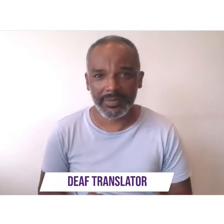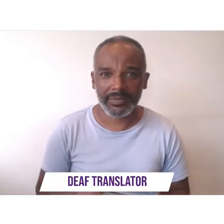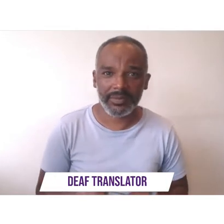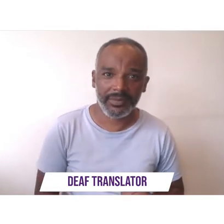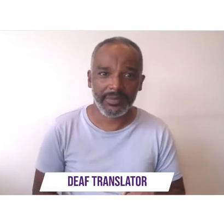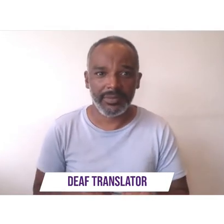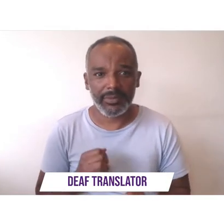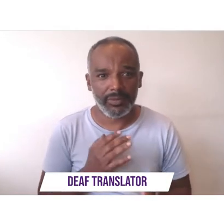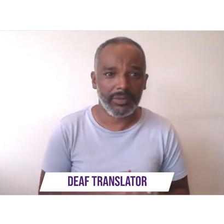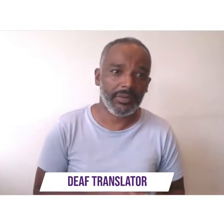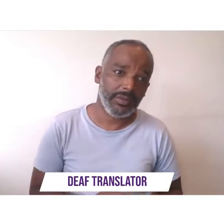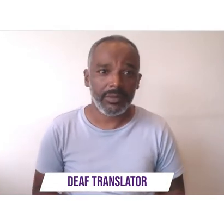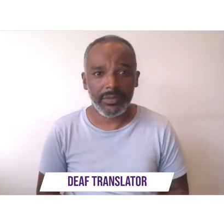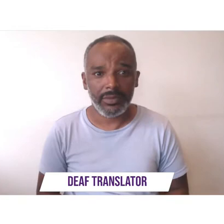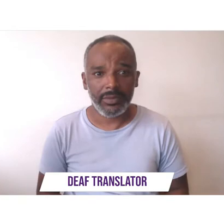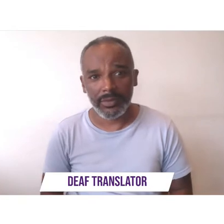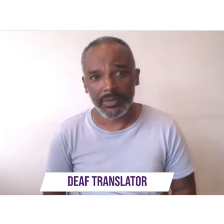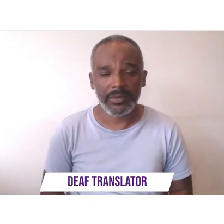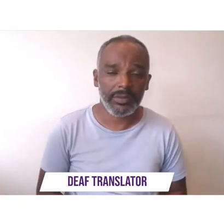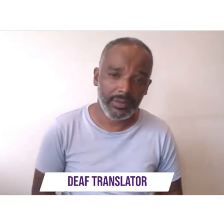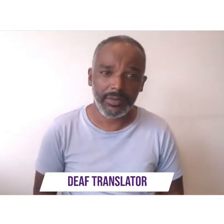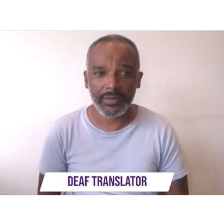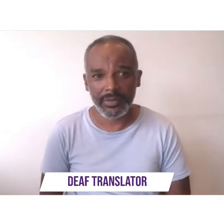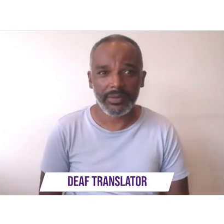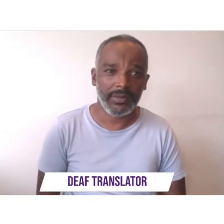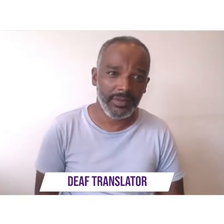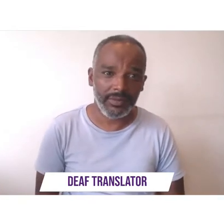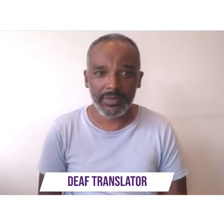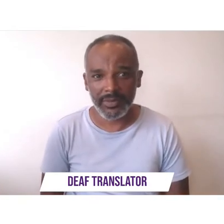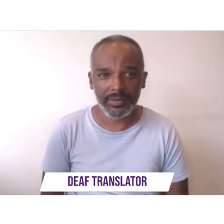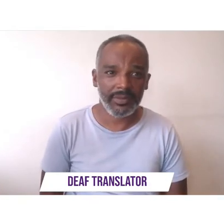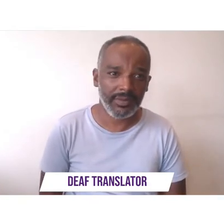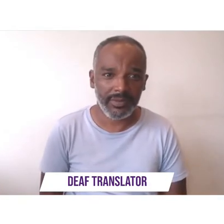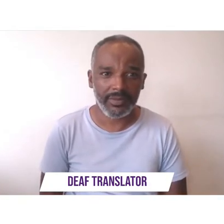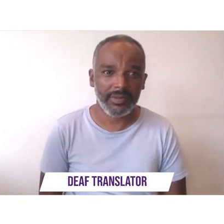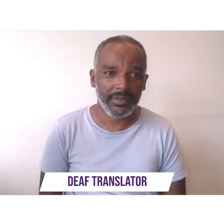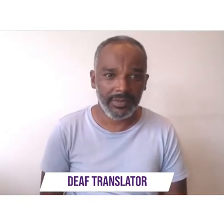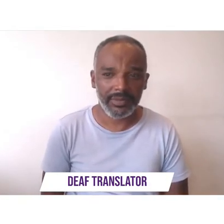some help and the door slammed shut kicked in the bugs with skaven cuts it's copy buried in red tape